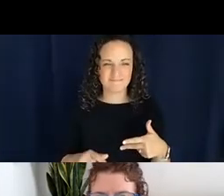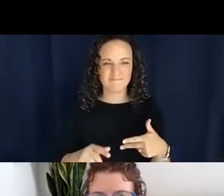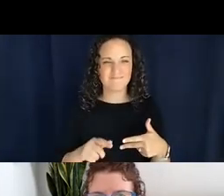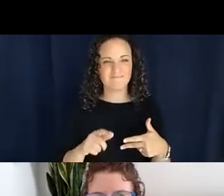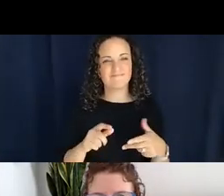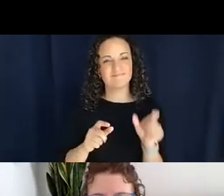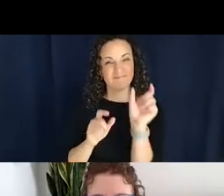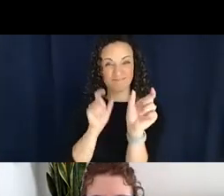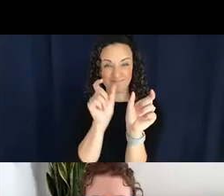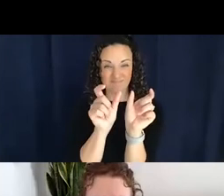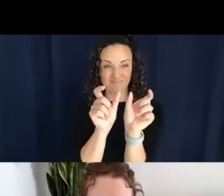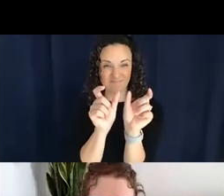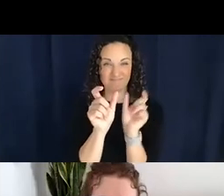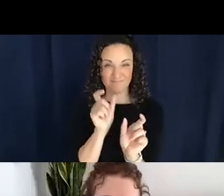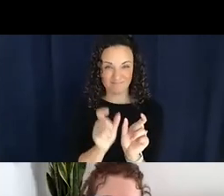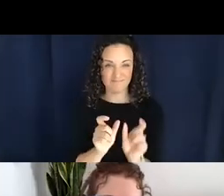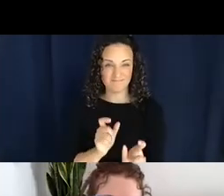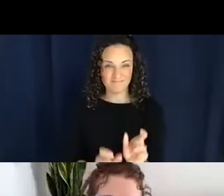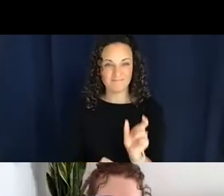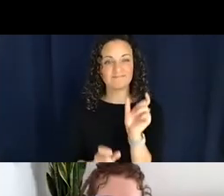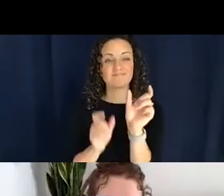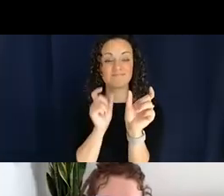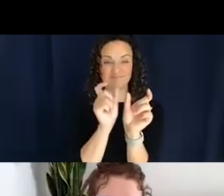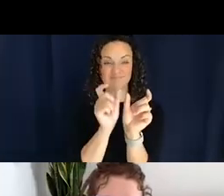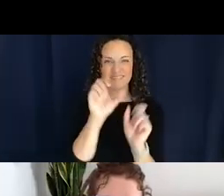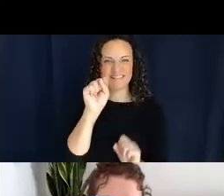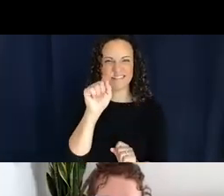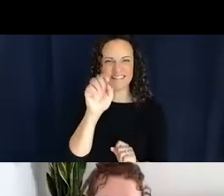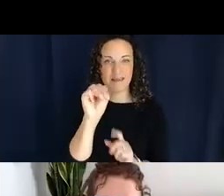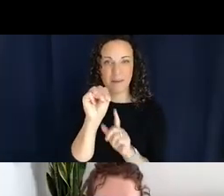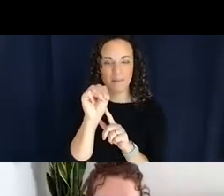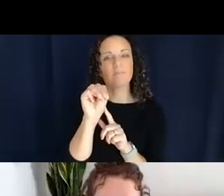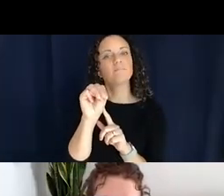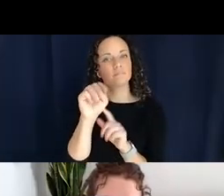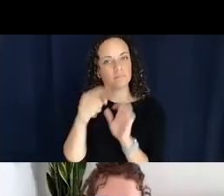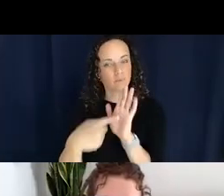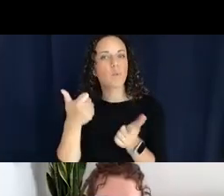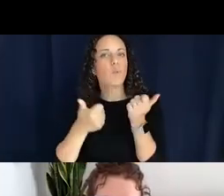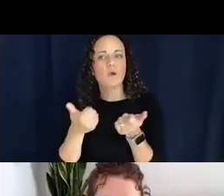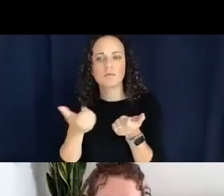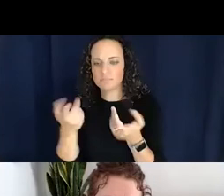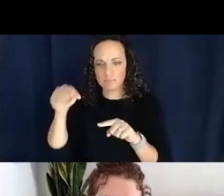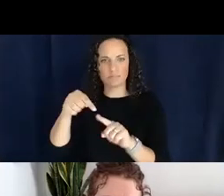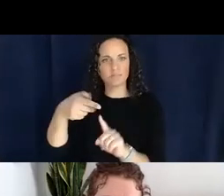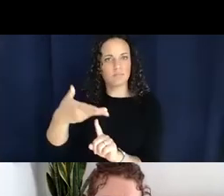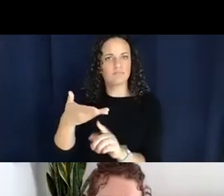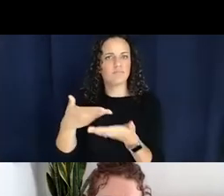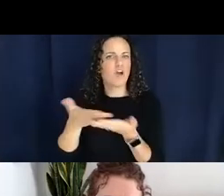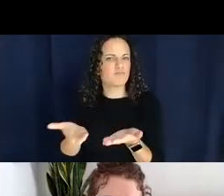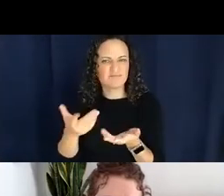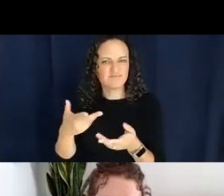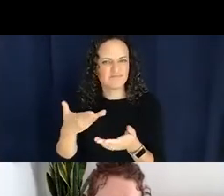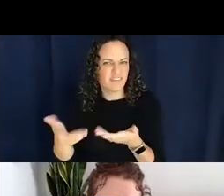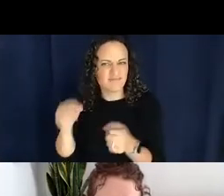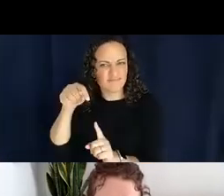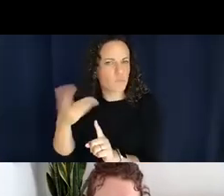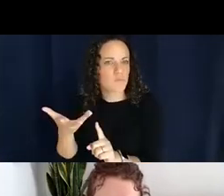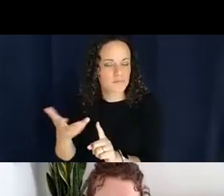type of object that we're referring to. So at the top, I have Nistsóós, so that basically